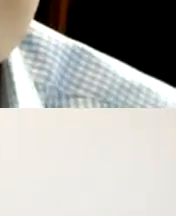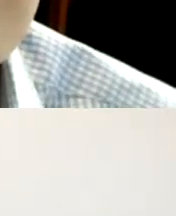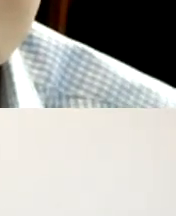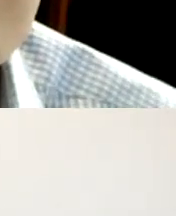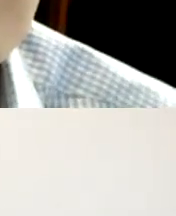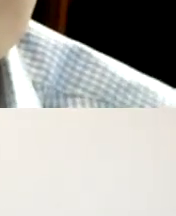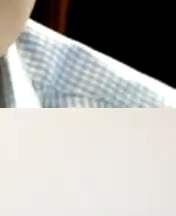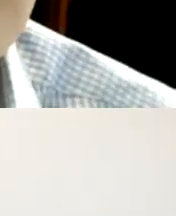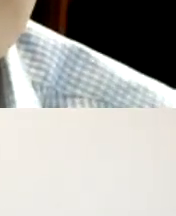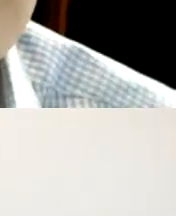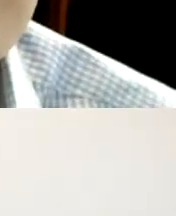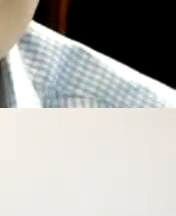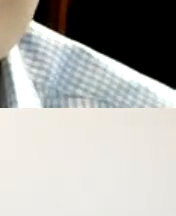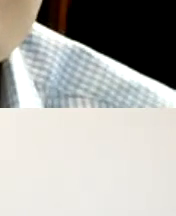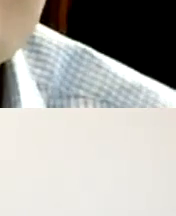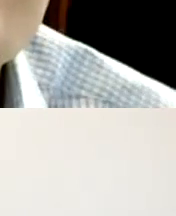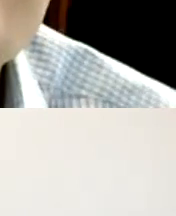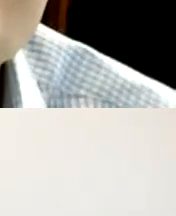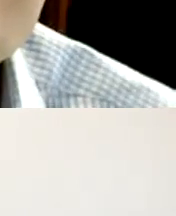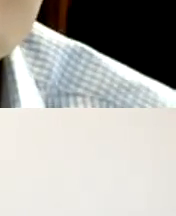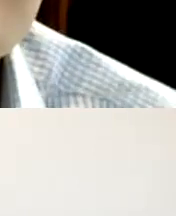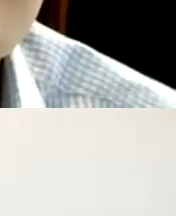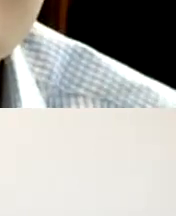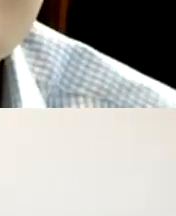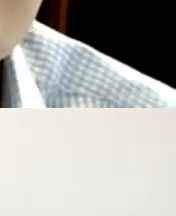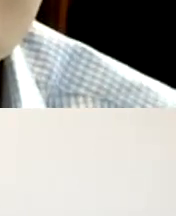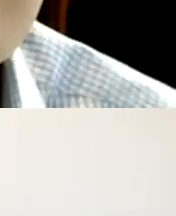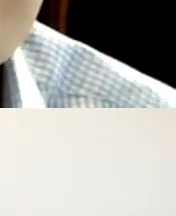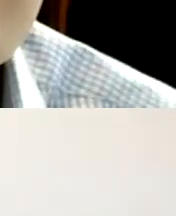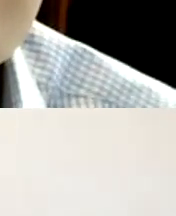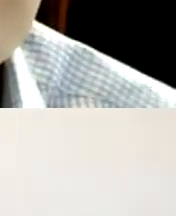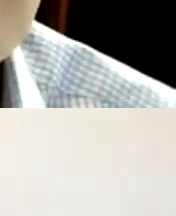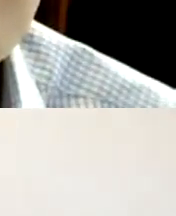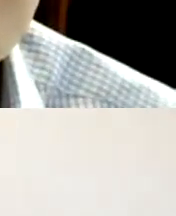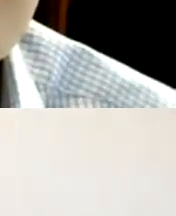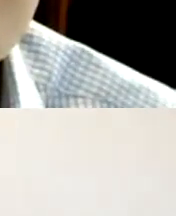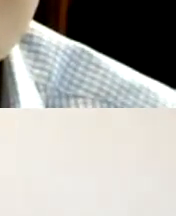all right thank you all for participating in that and are we able to share the poll results